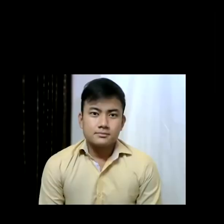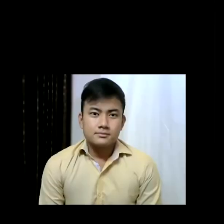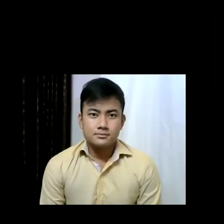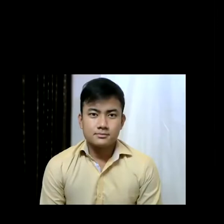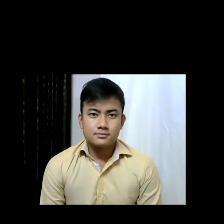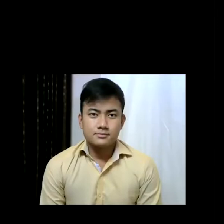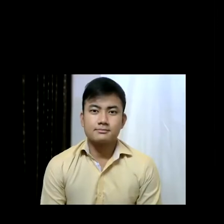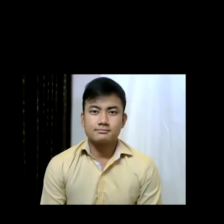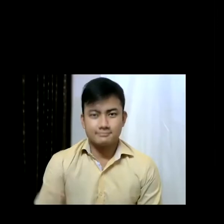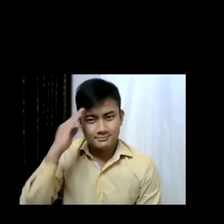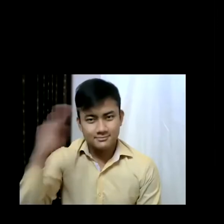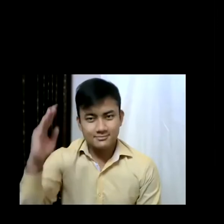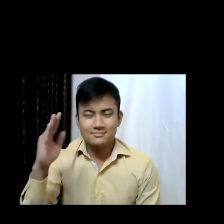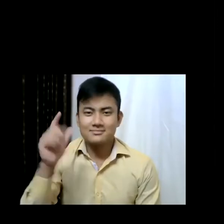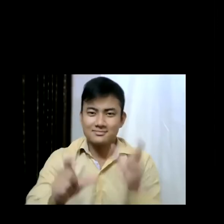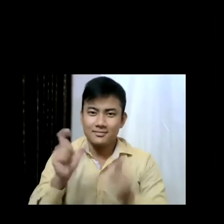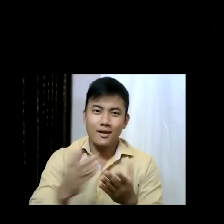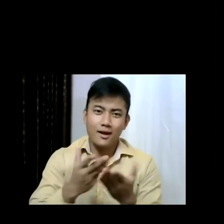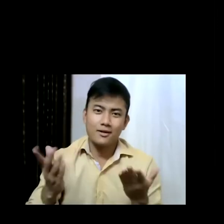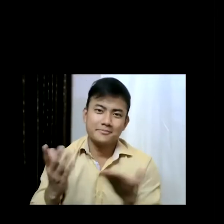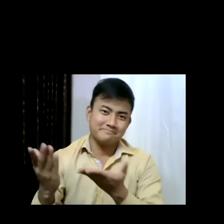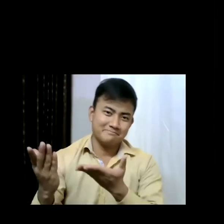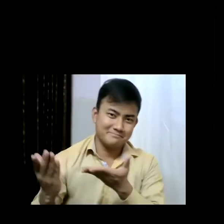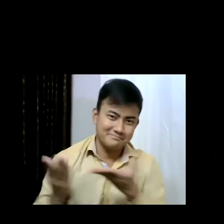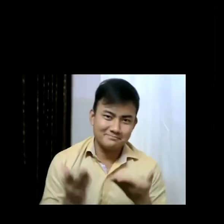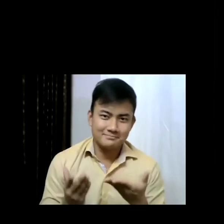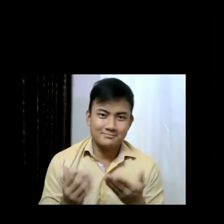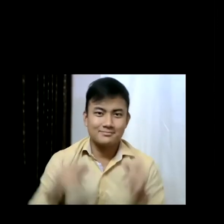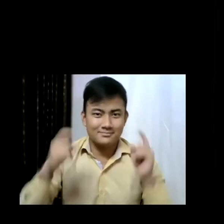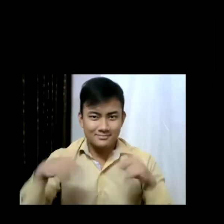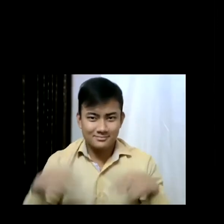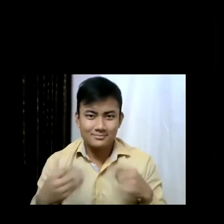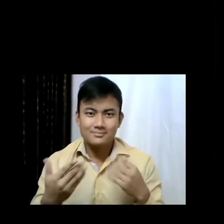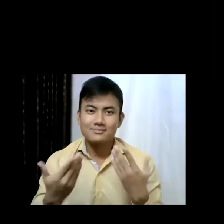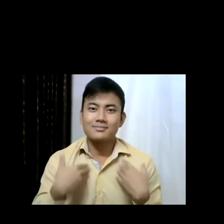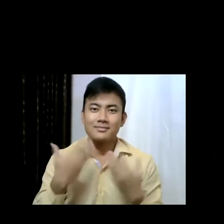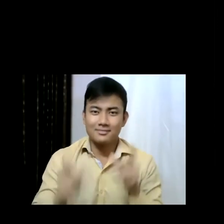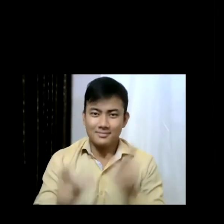Hello, and welcome to the Director's Cut. Today, I'm delighted to be in conversation with Cecilia